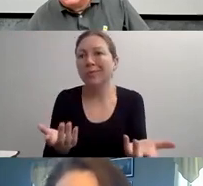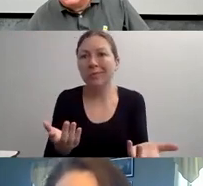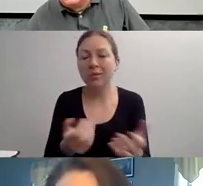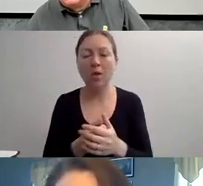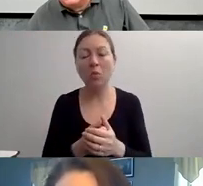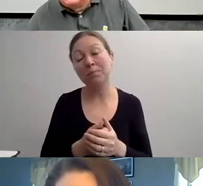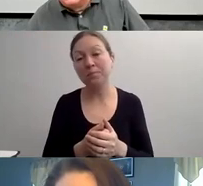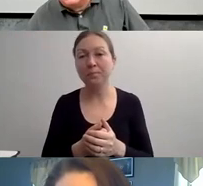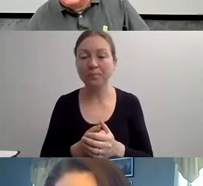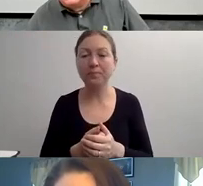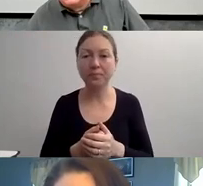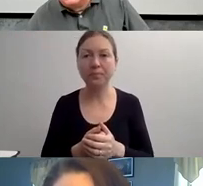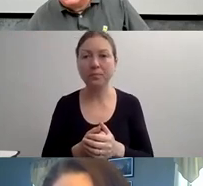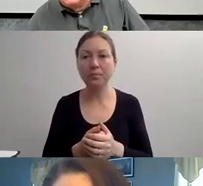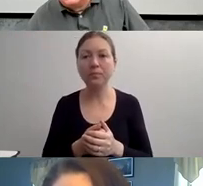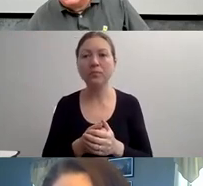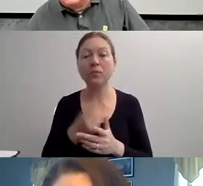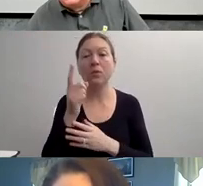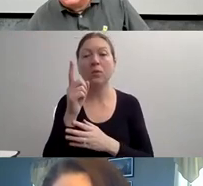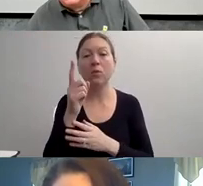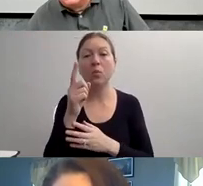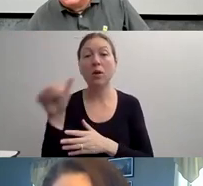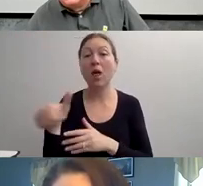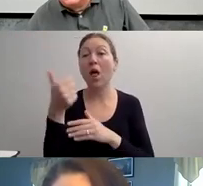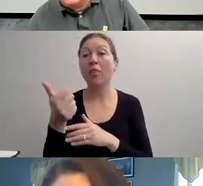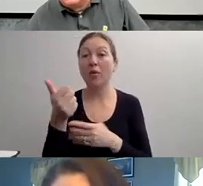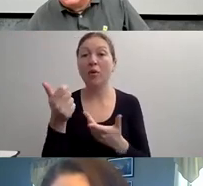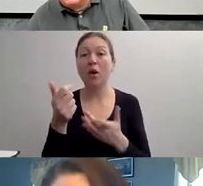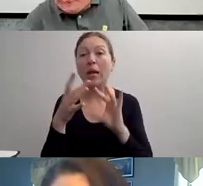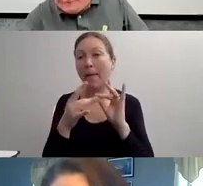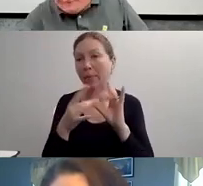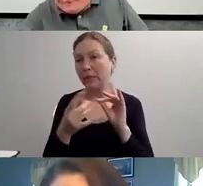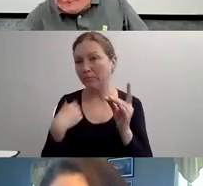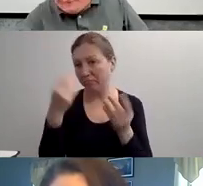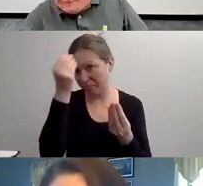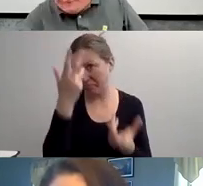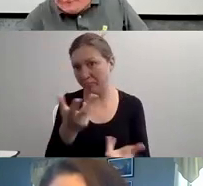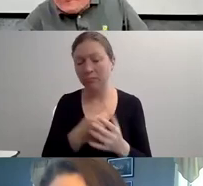"SO AT THIS POINT IN TIME, I'M GOING TO -- WE'RE GOING TO FLIP THE SWITCH AND STEVE IS GOING